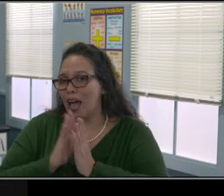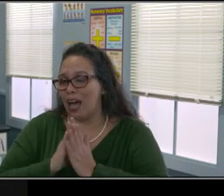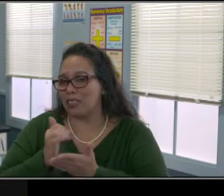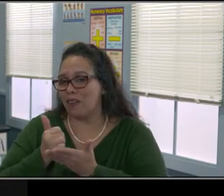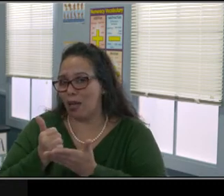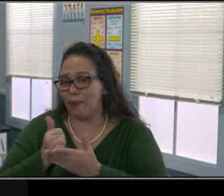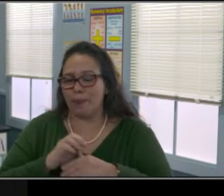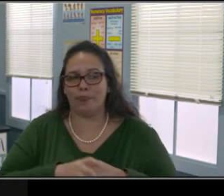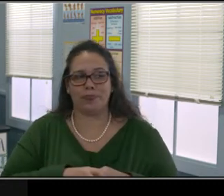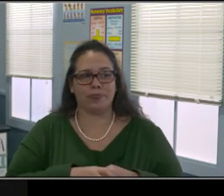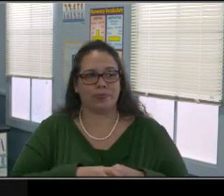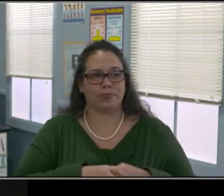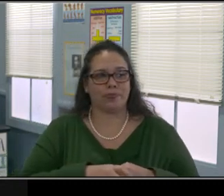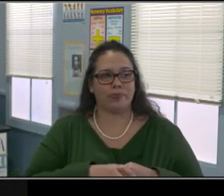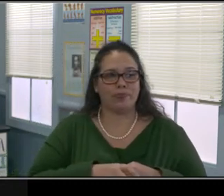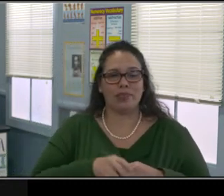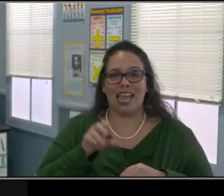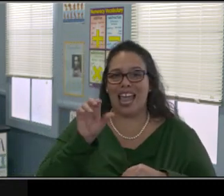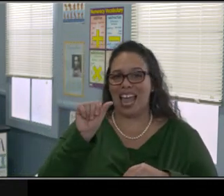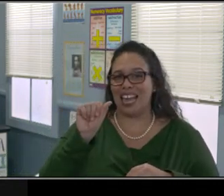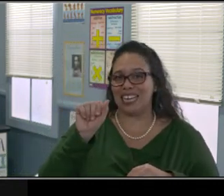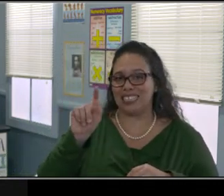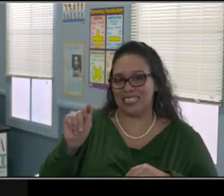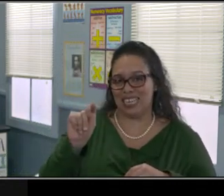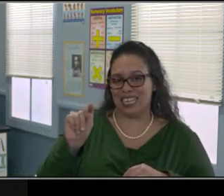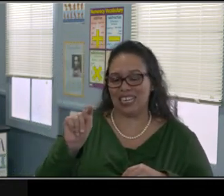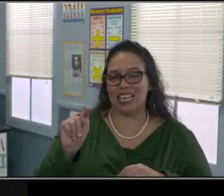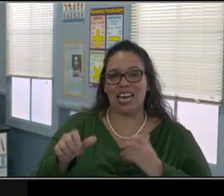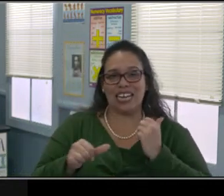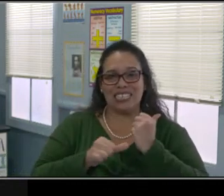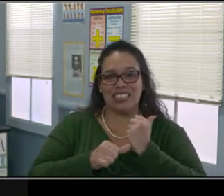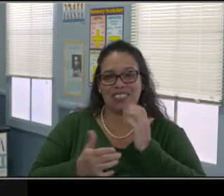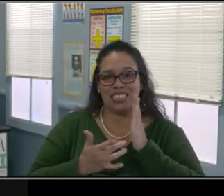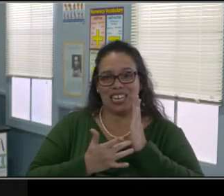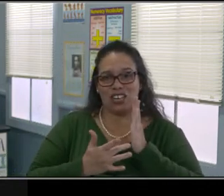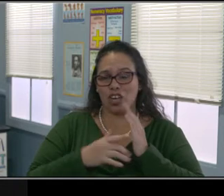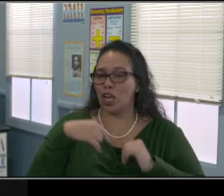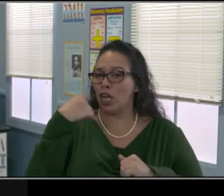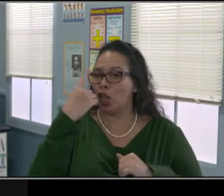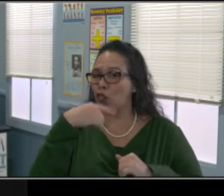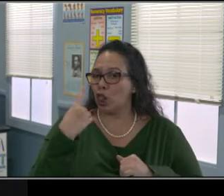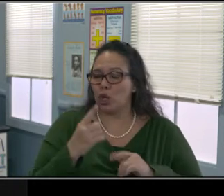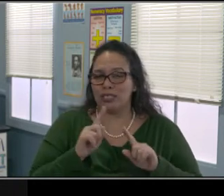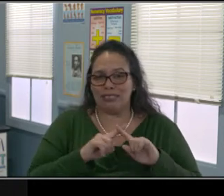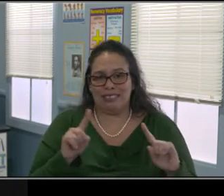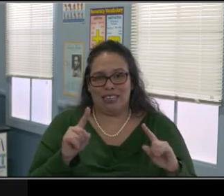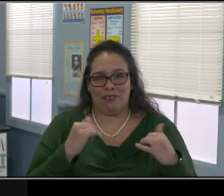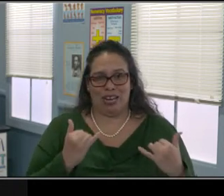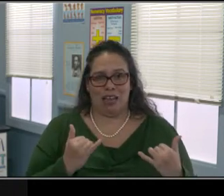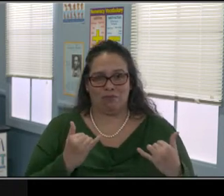I know a lot of parents and now that our friends and a lot of personal stories where you're running around with a Chromebook